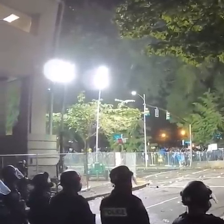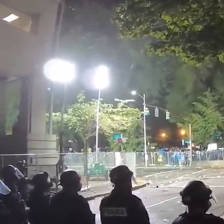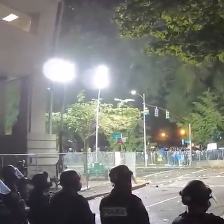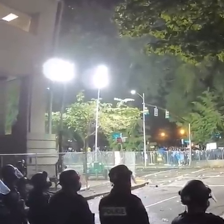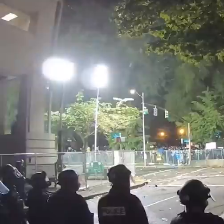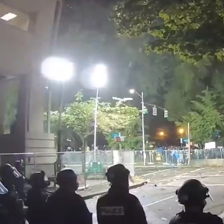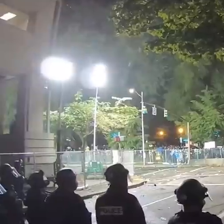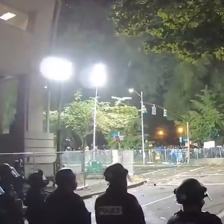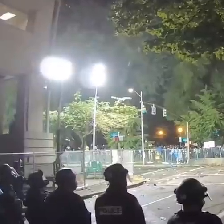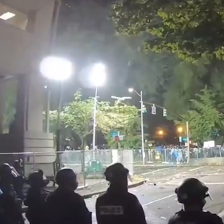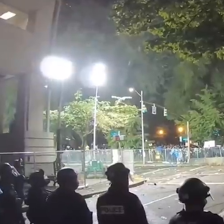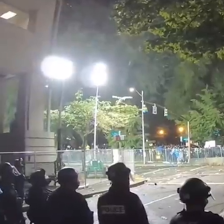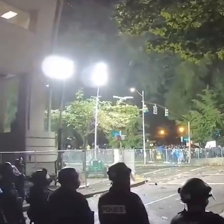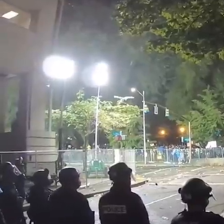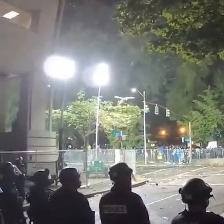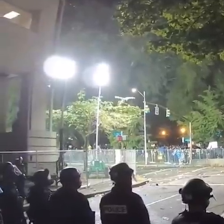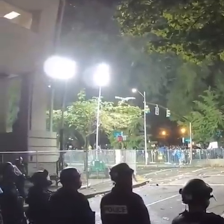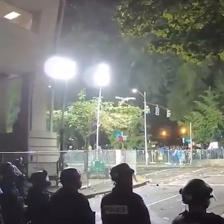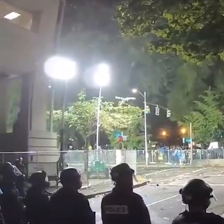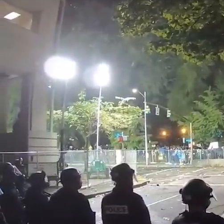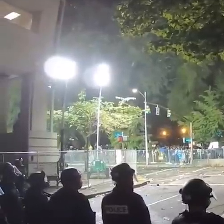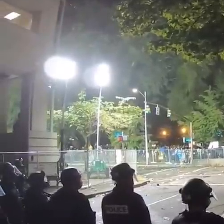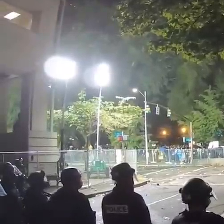the fence really started to become the focus of a lot of this